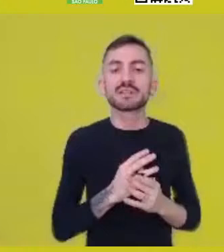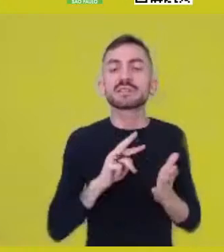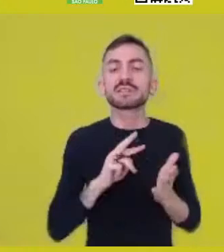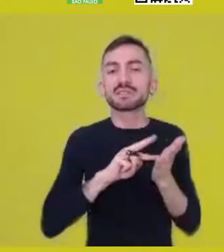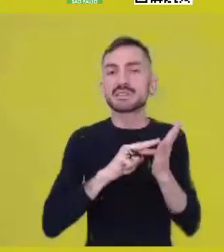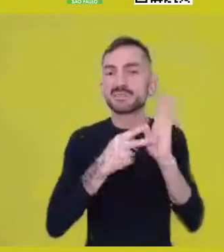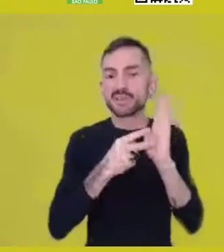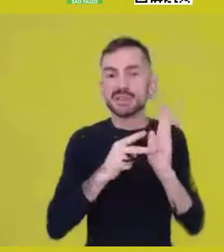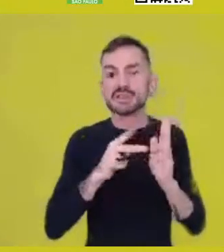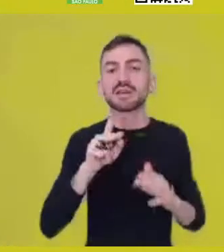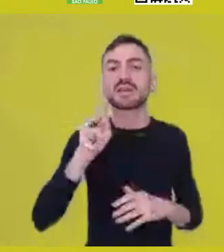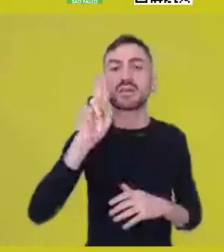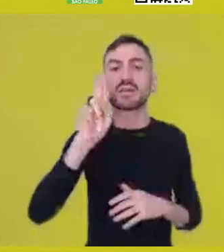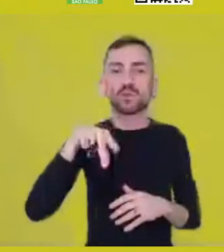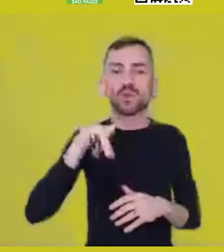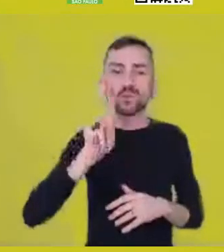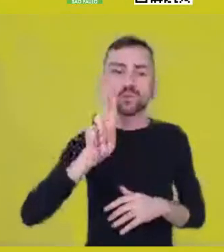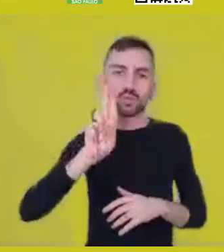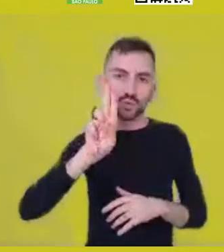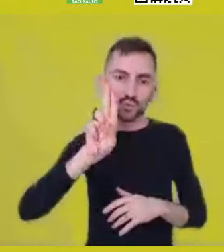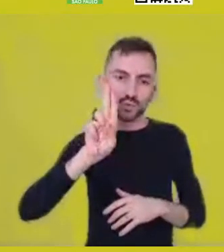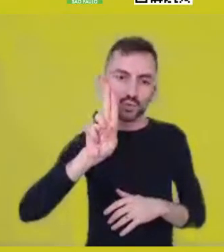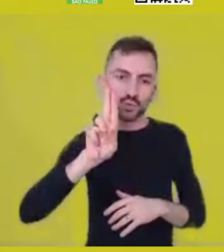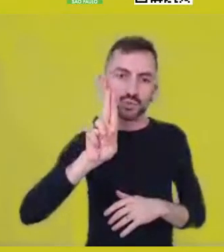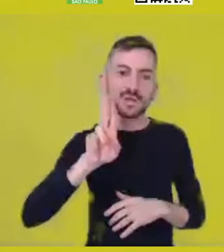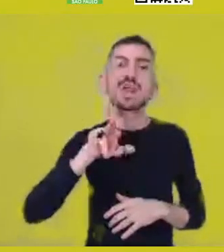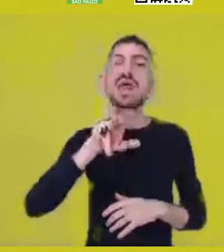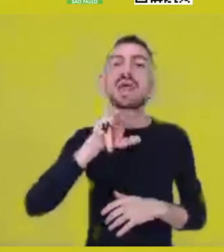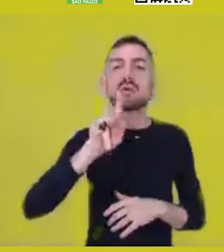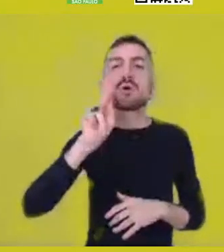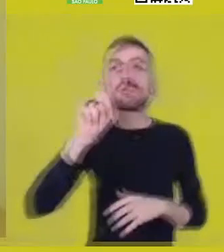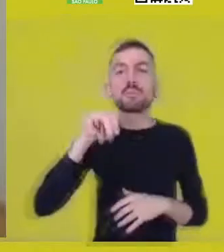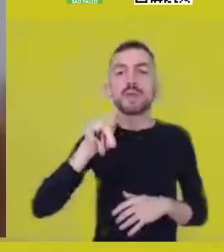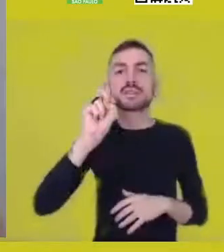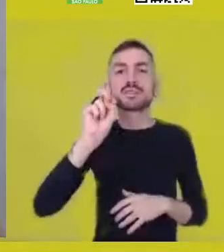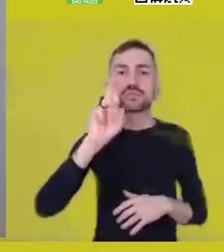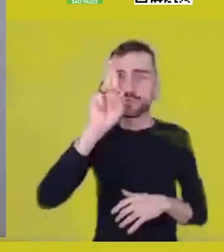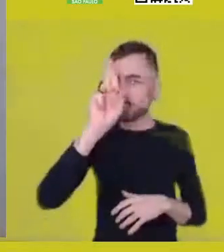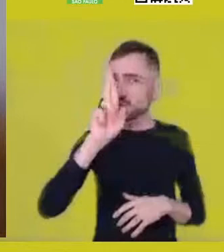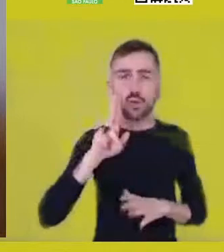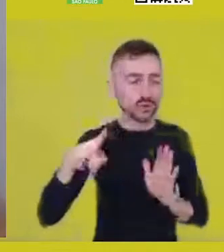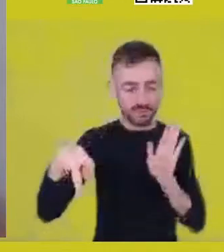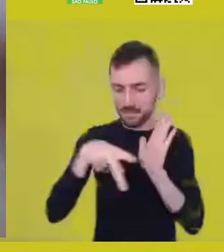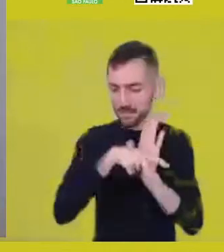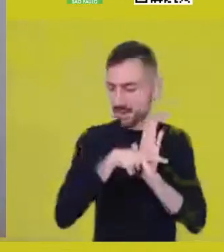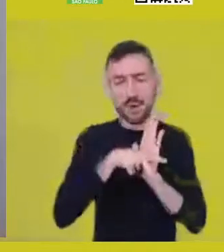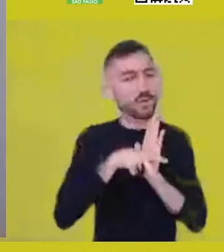like an inherent penchant to be something,